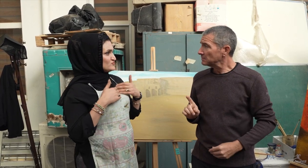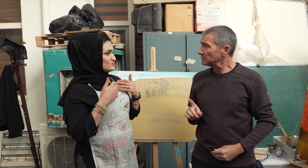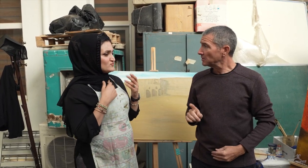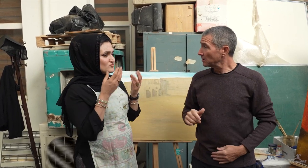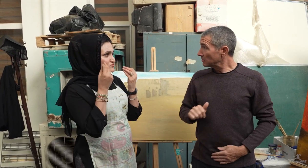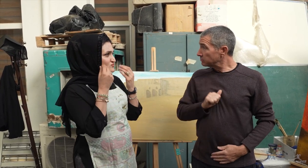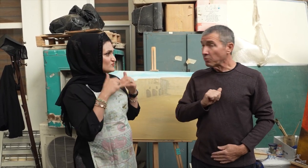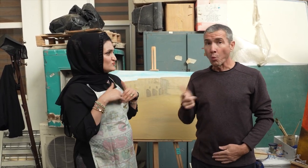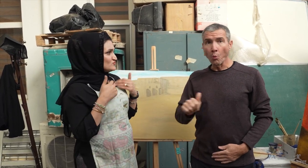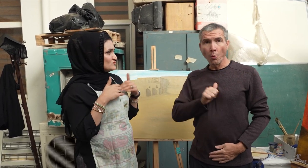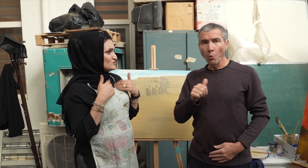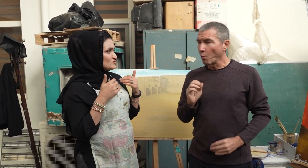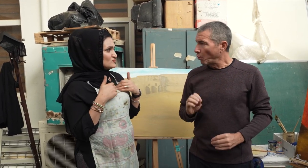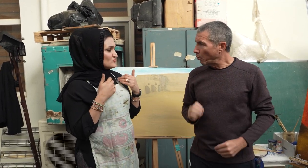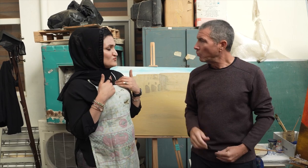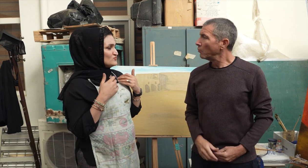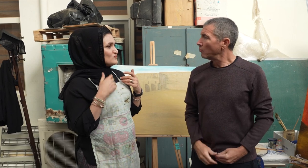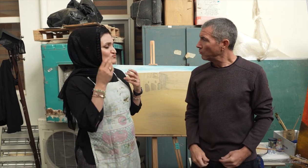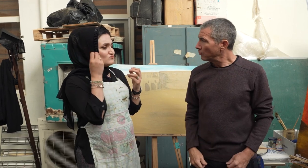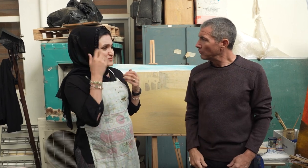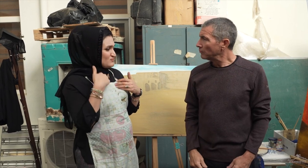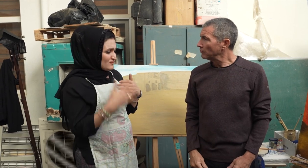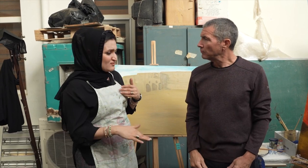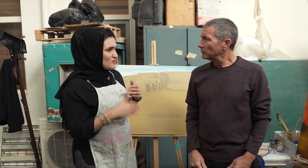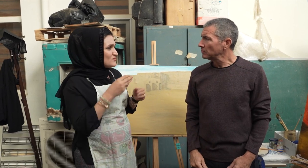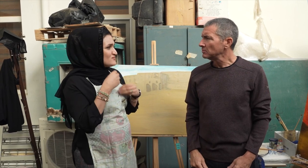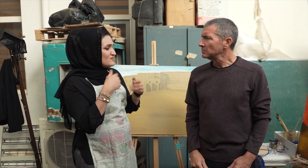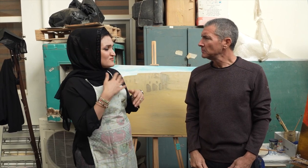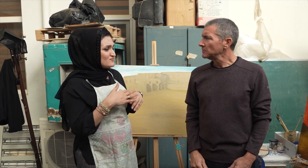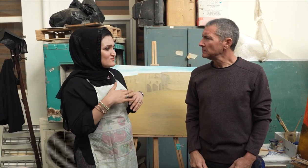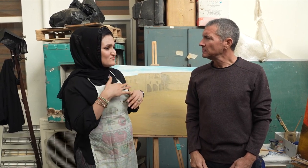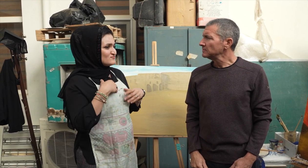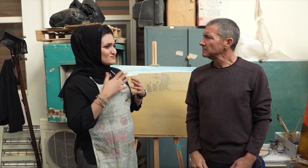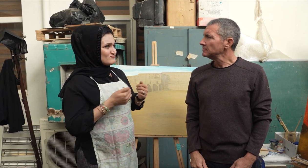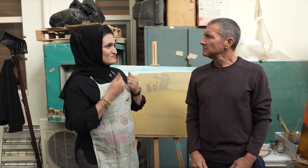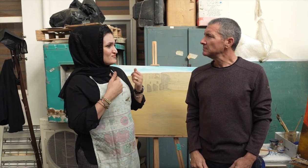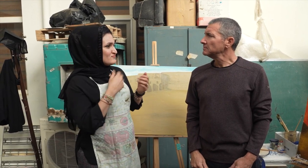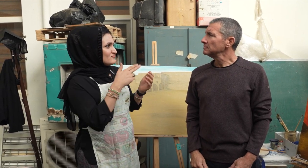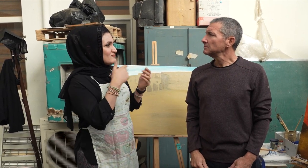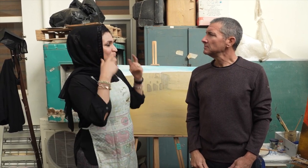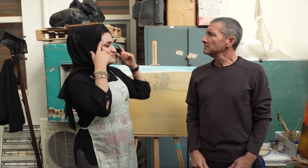No, I was self-taught as a painter. I worked so hard and learned how to paint when I grew up.